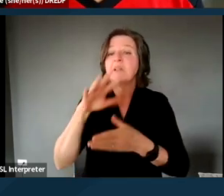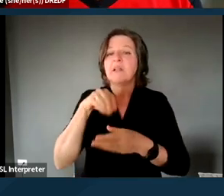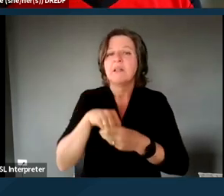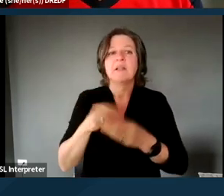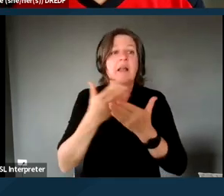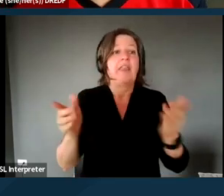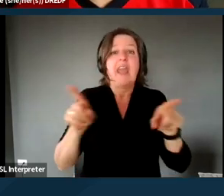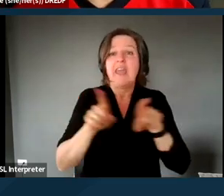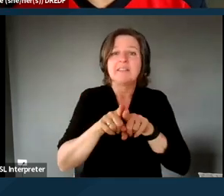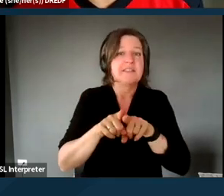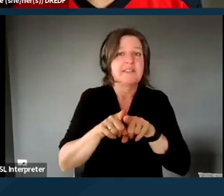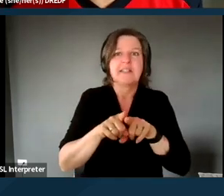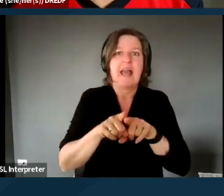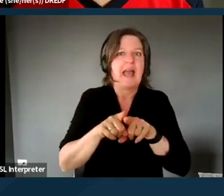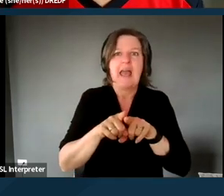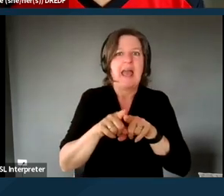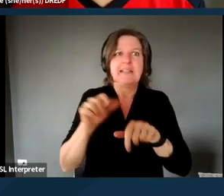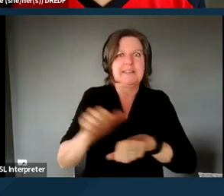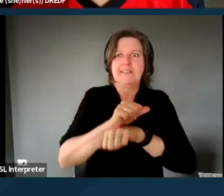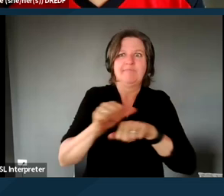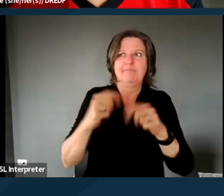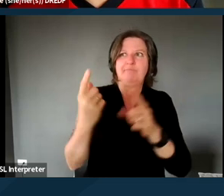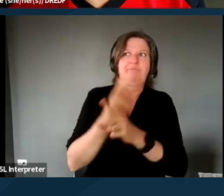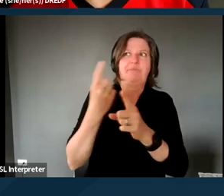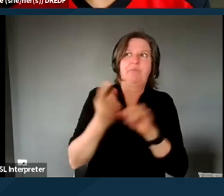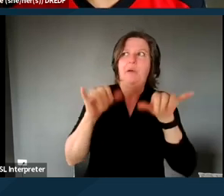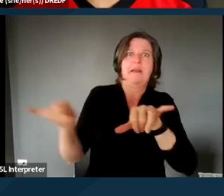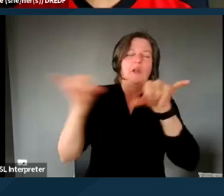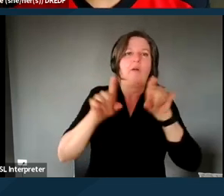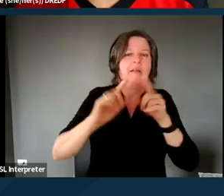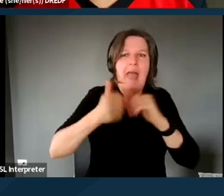as how to behave in a benefits office with, I mean, which may seem